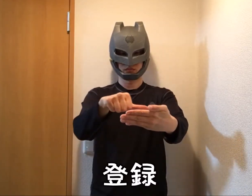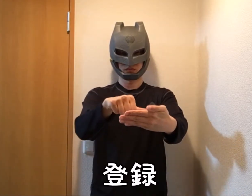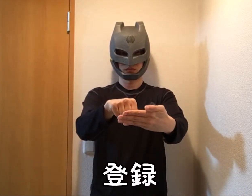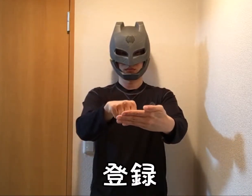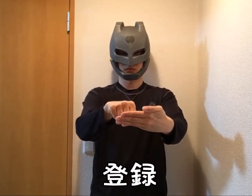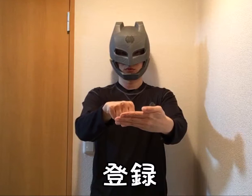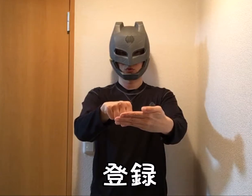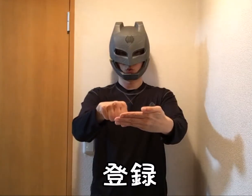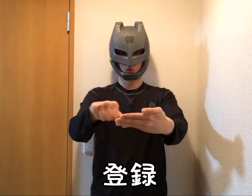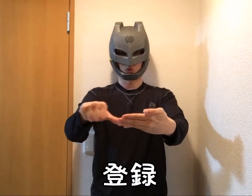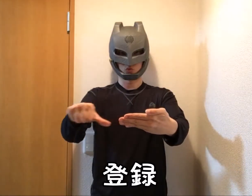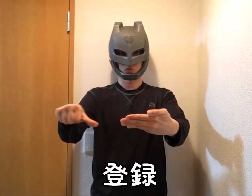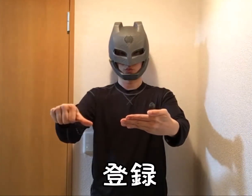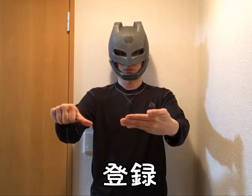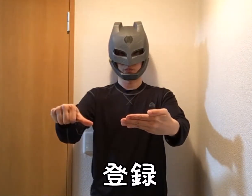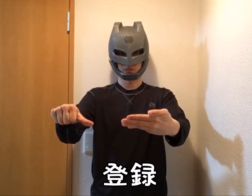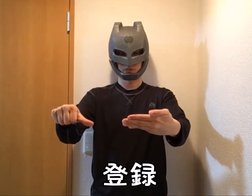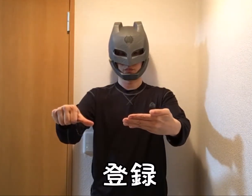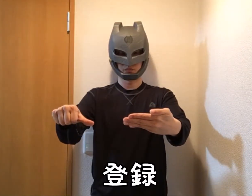Sign up / Register